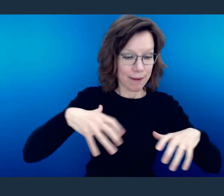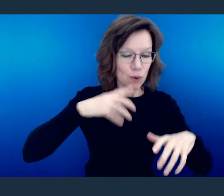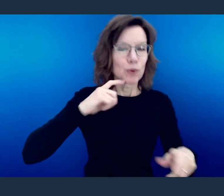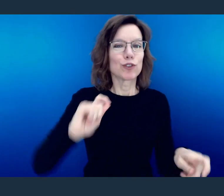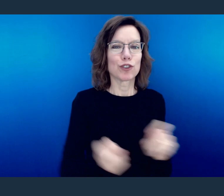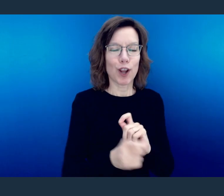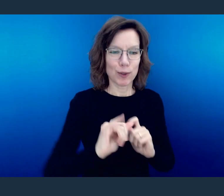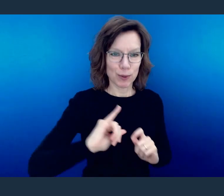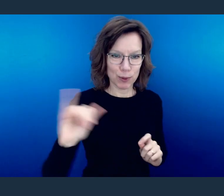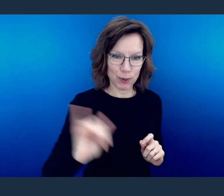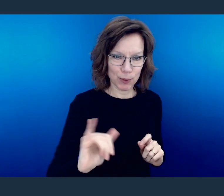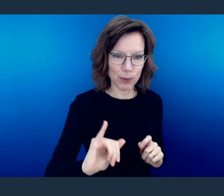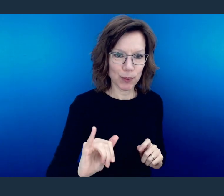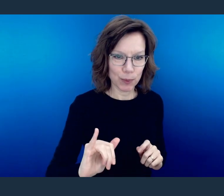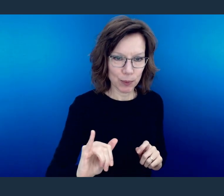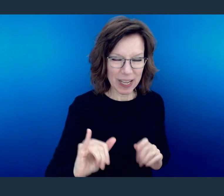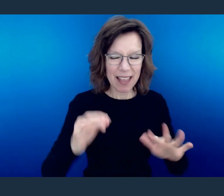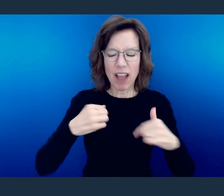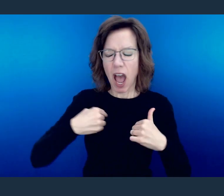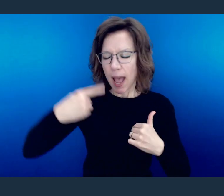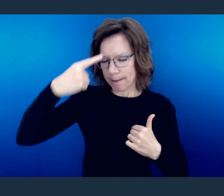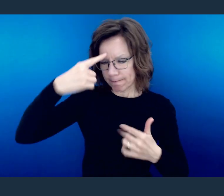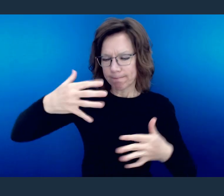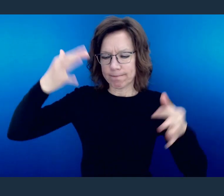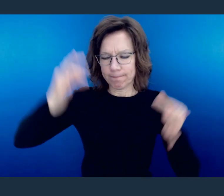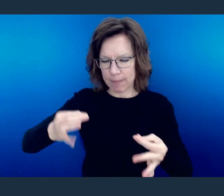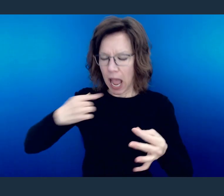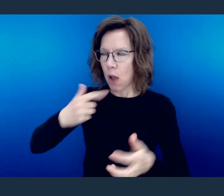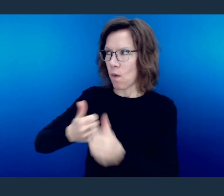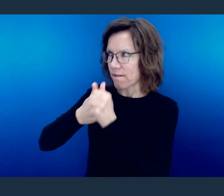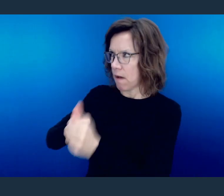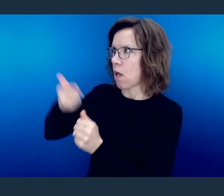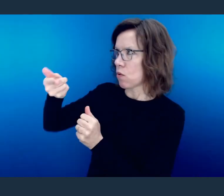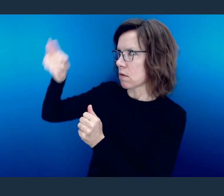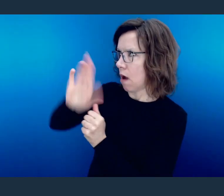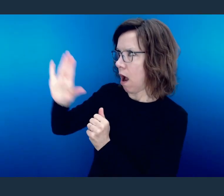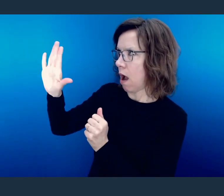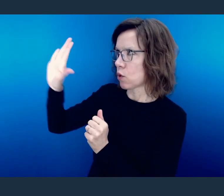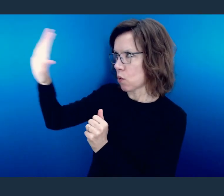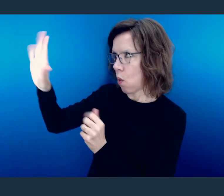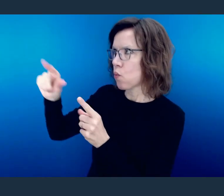So if your mind changes and decides that I'm going to follow what the word of God says,